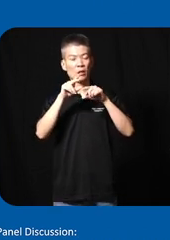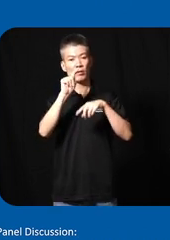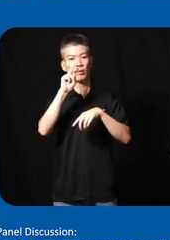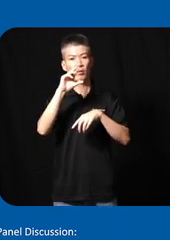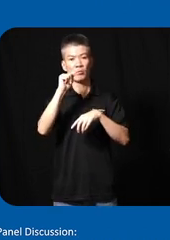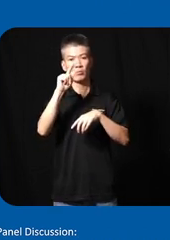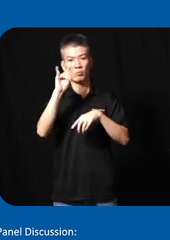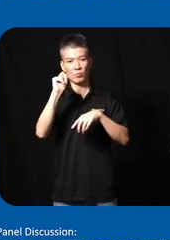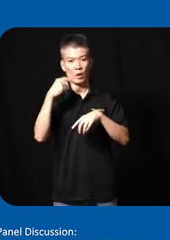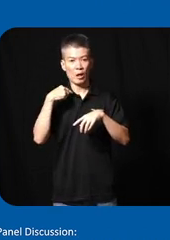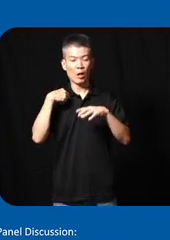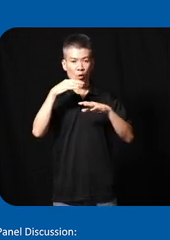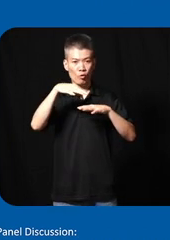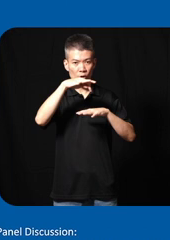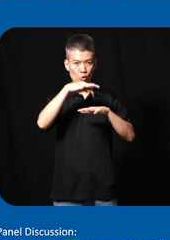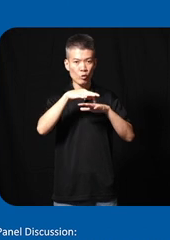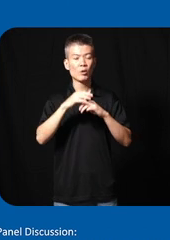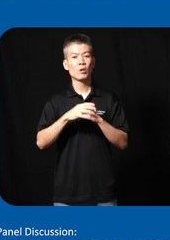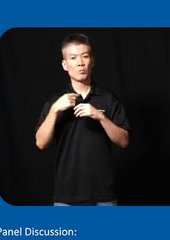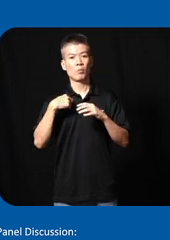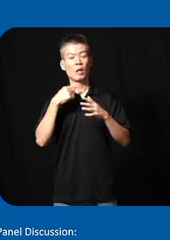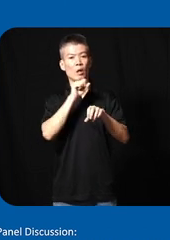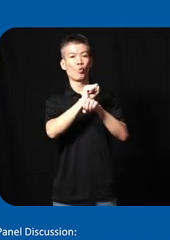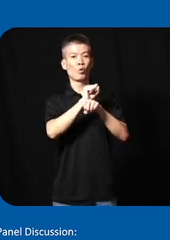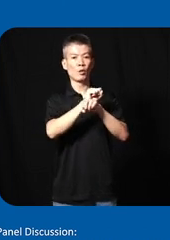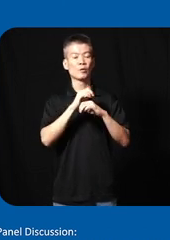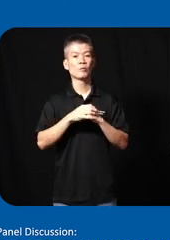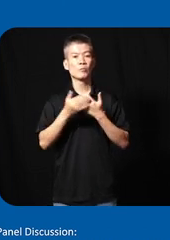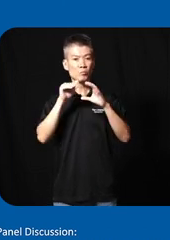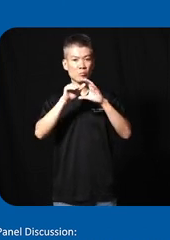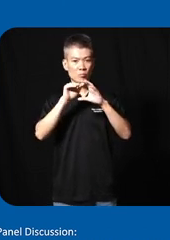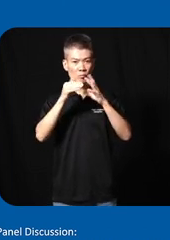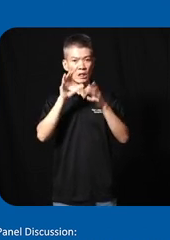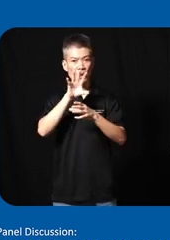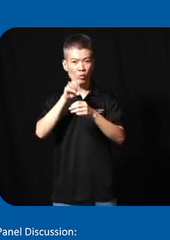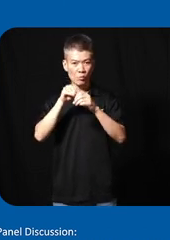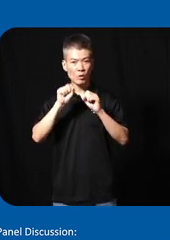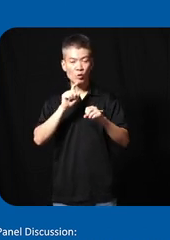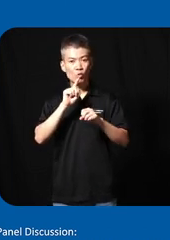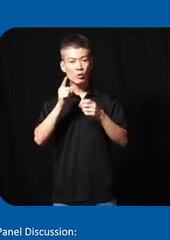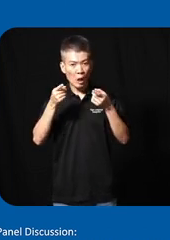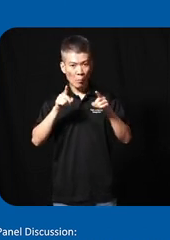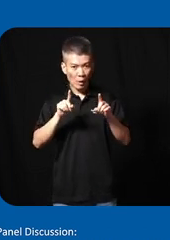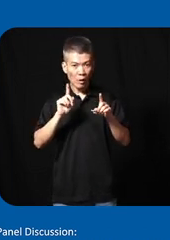uh in our field and in my work Accessibility and inclusion can truly happen uh through the practice